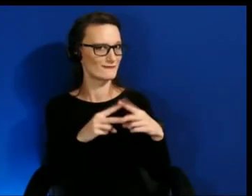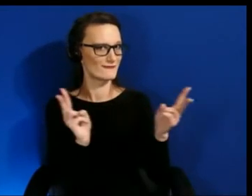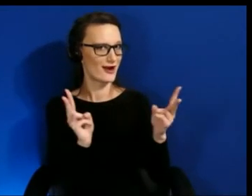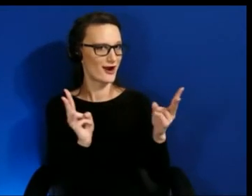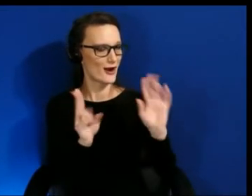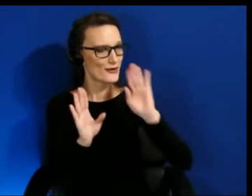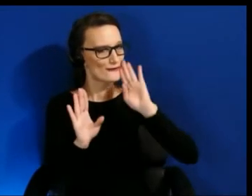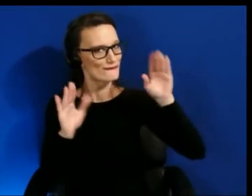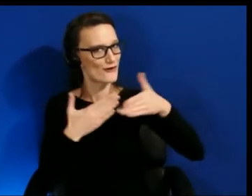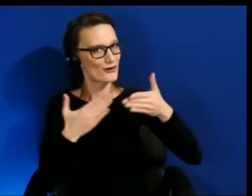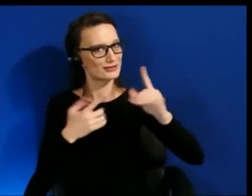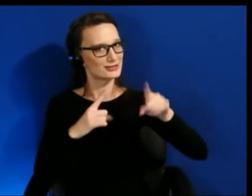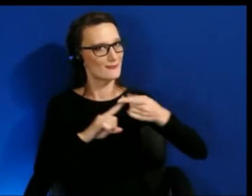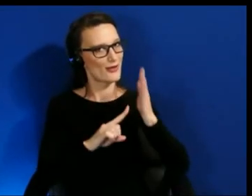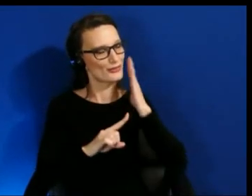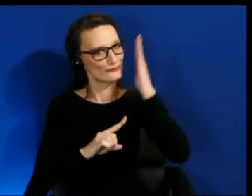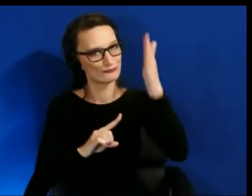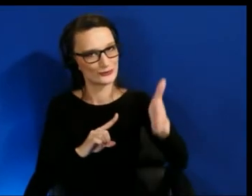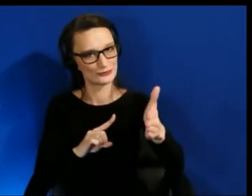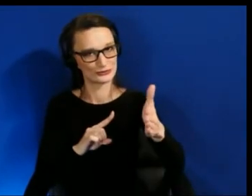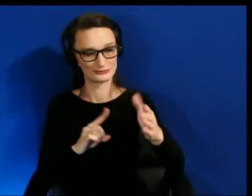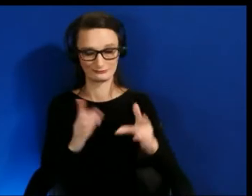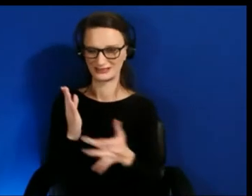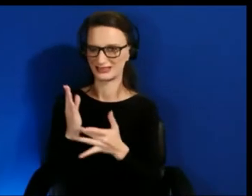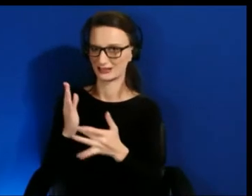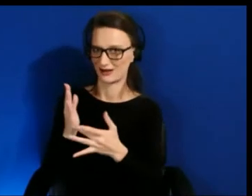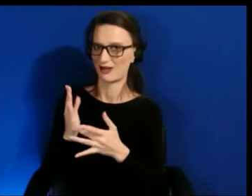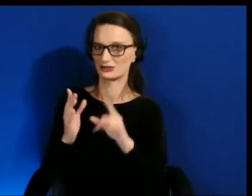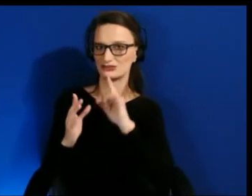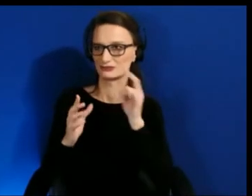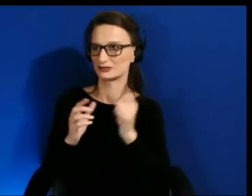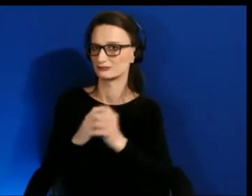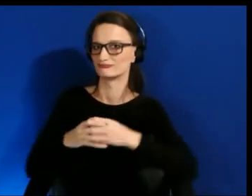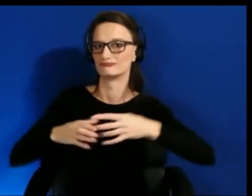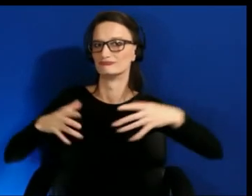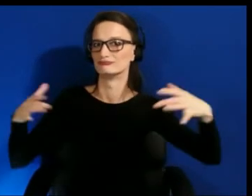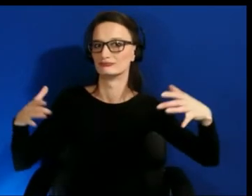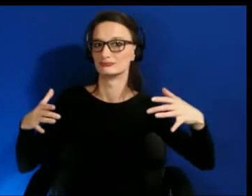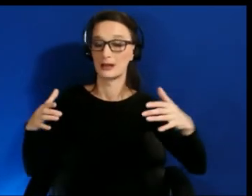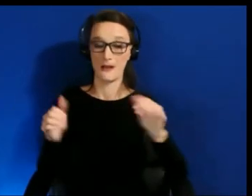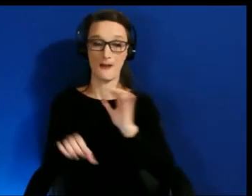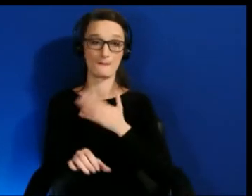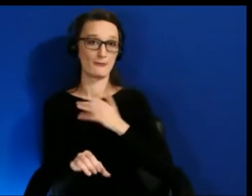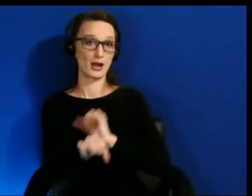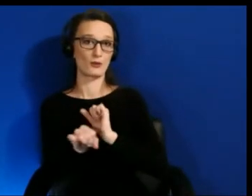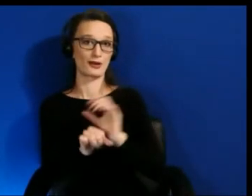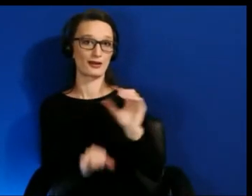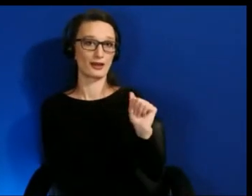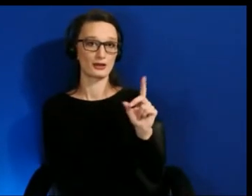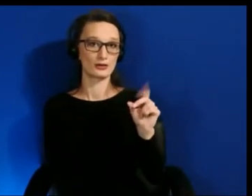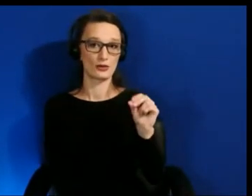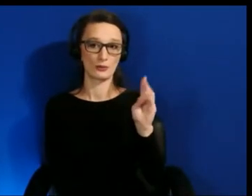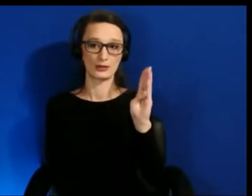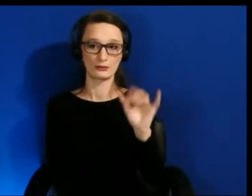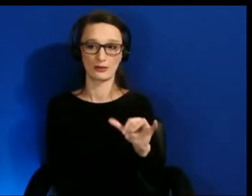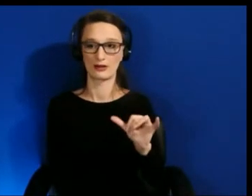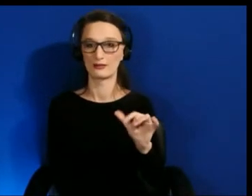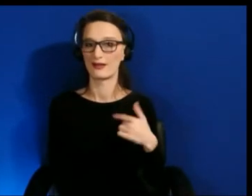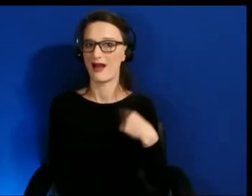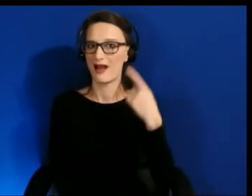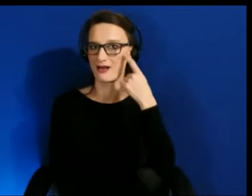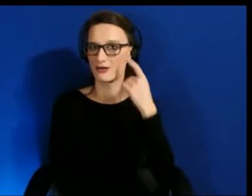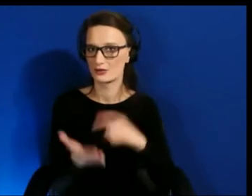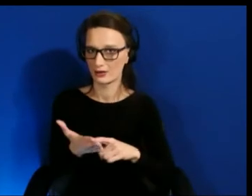It's this expanding technology, right? With my work at Adobe I have seen how there are so many improvements to be made on these